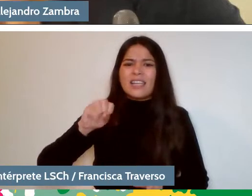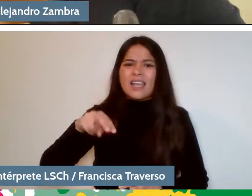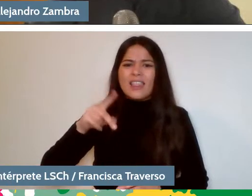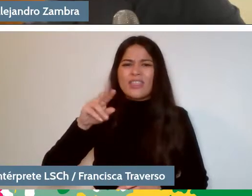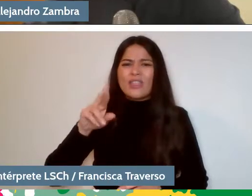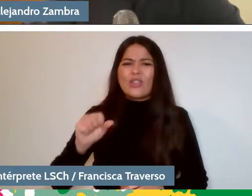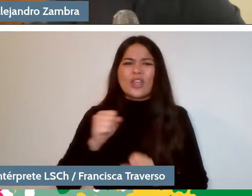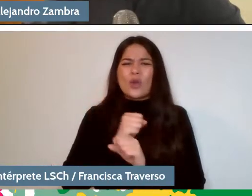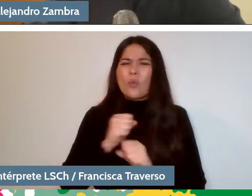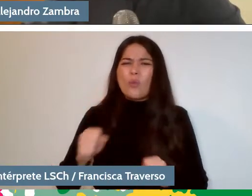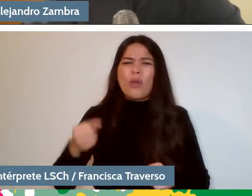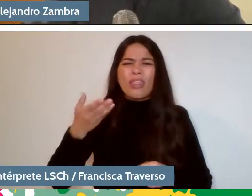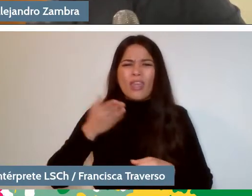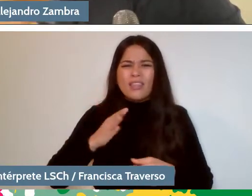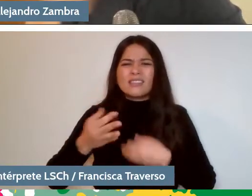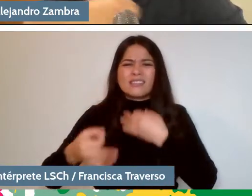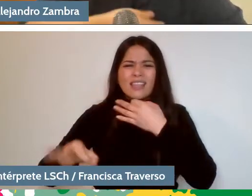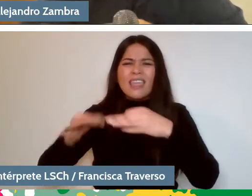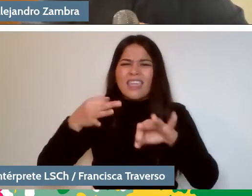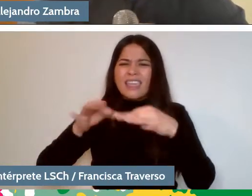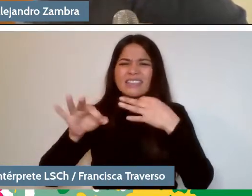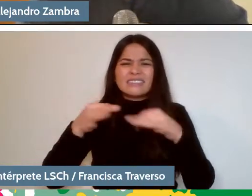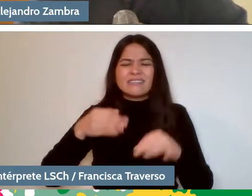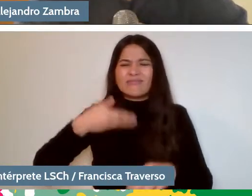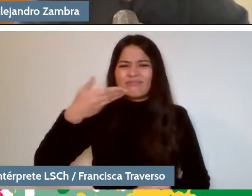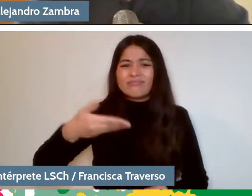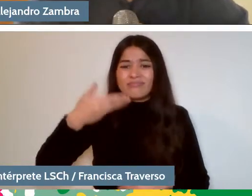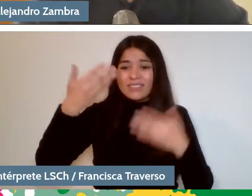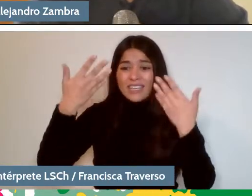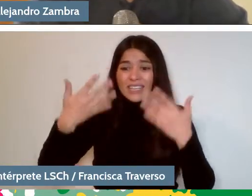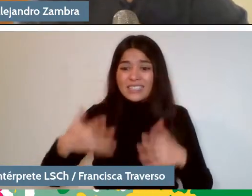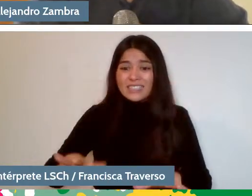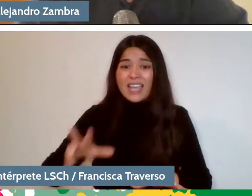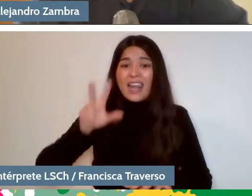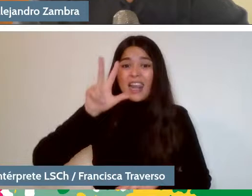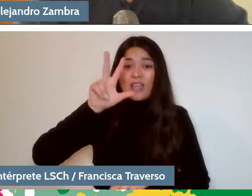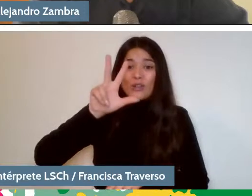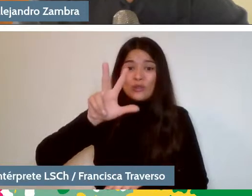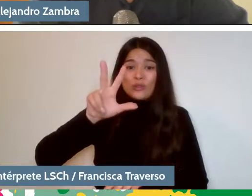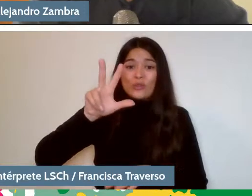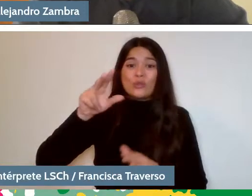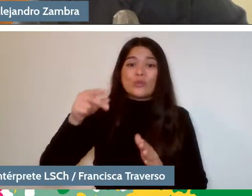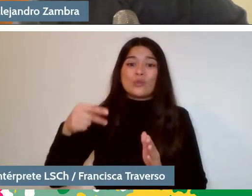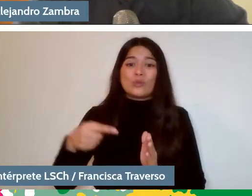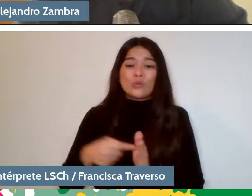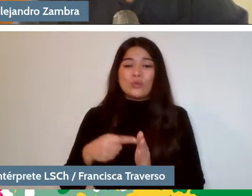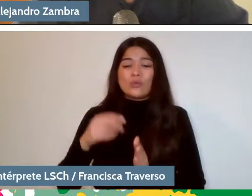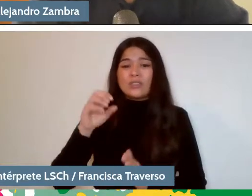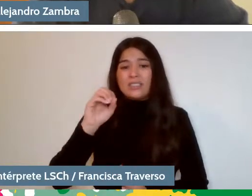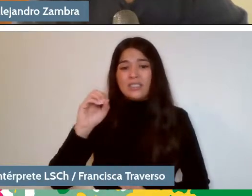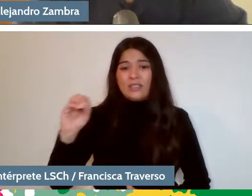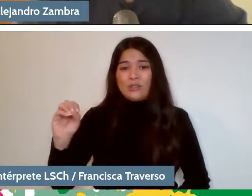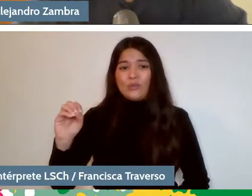At this very moment it is already 20:00 and we should have ended.